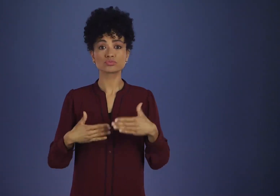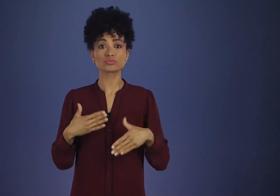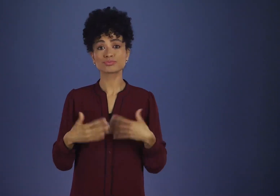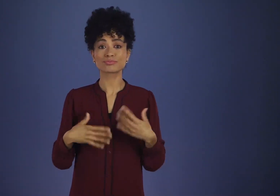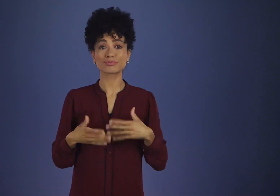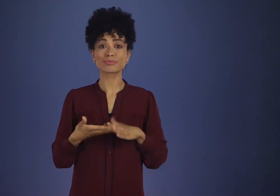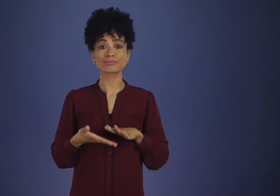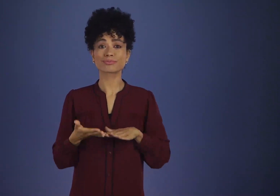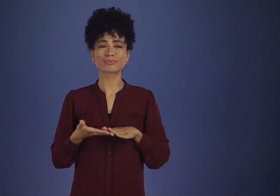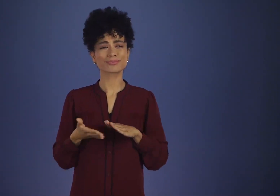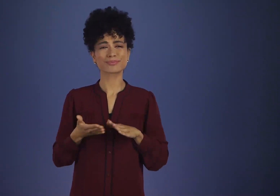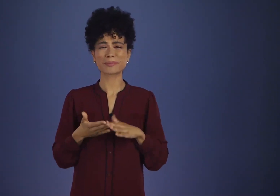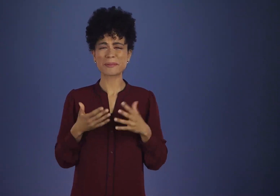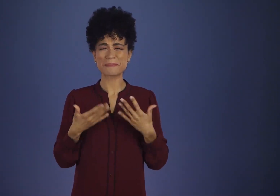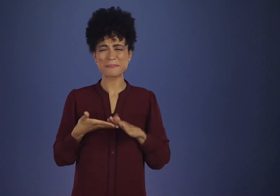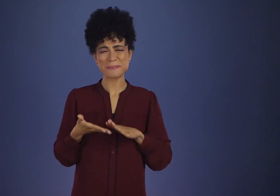Soon things began to hum.